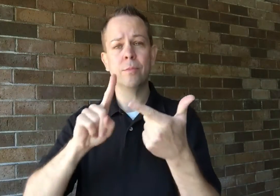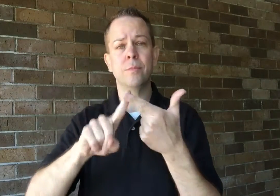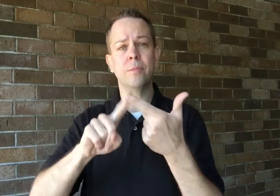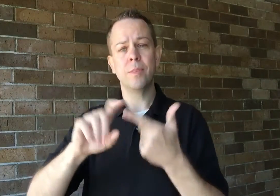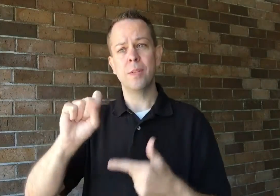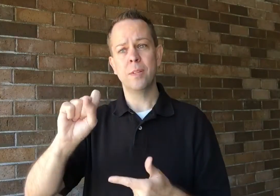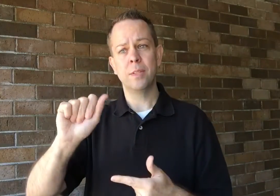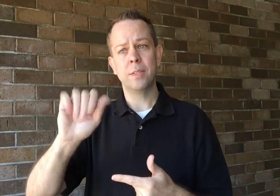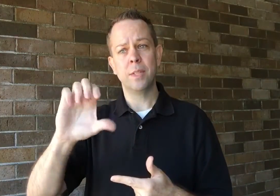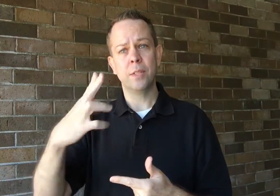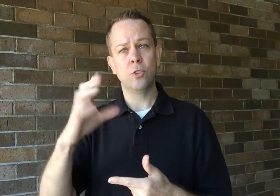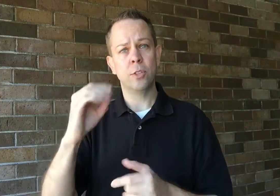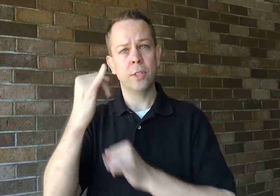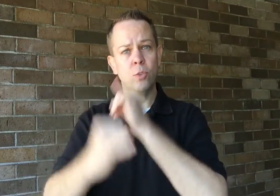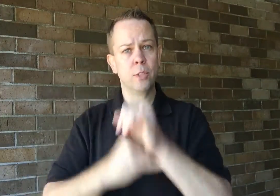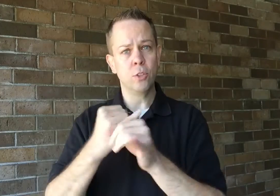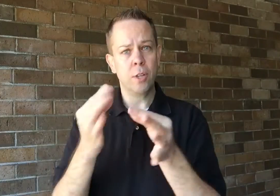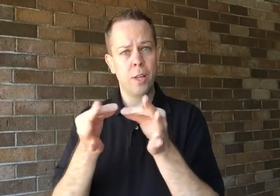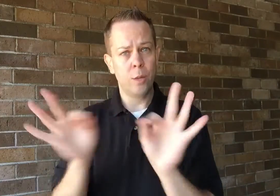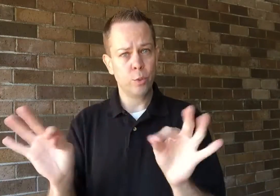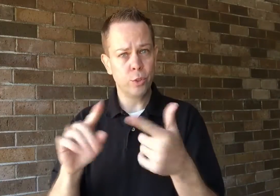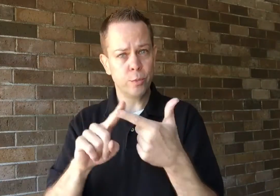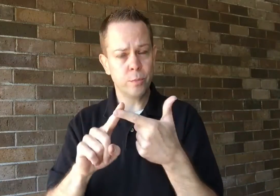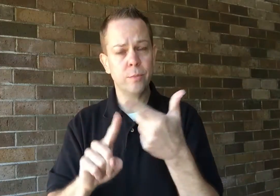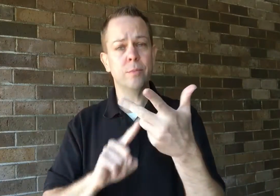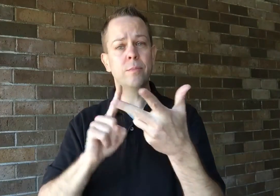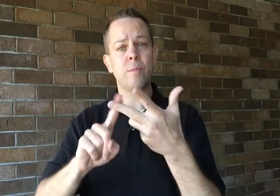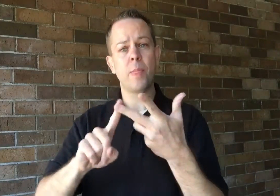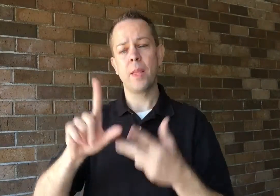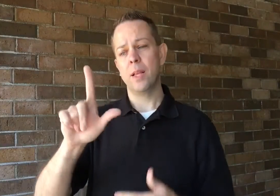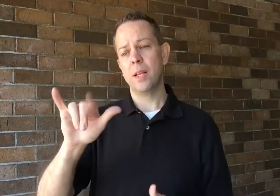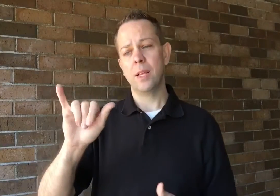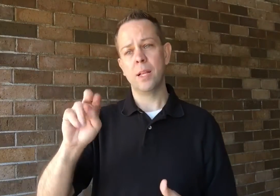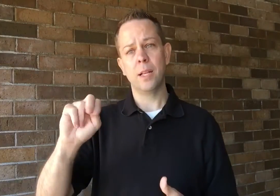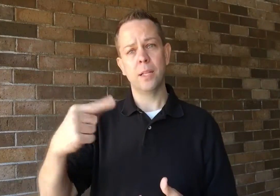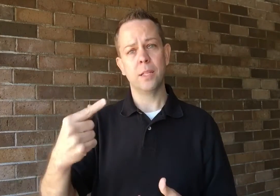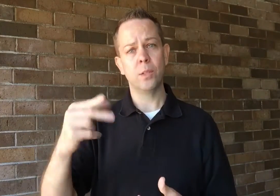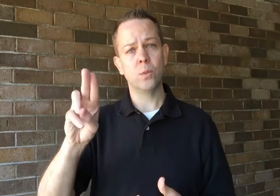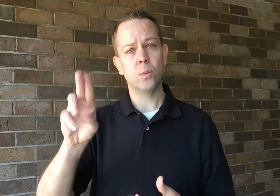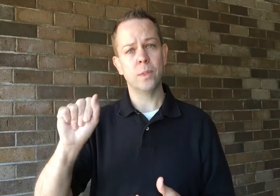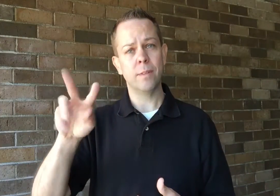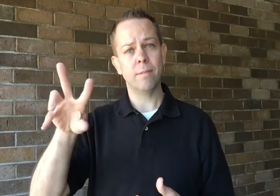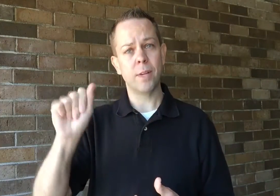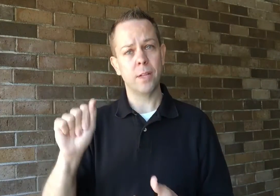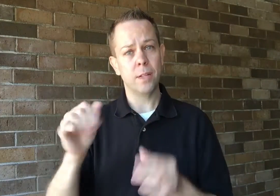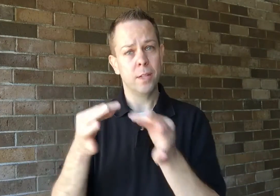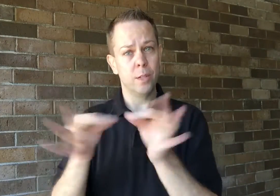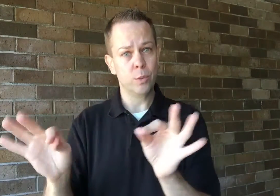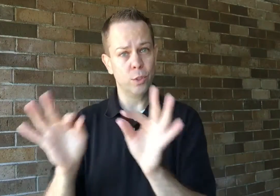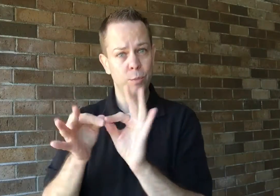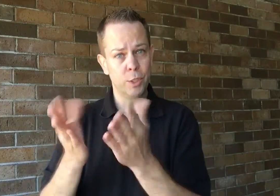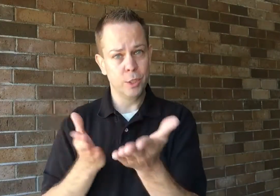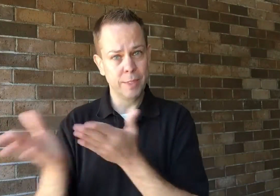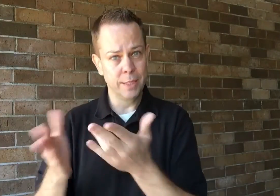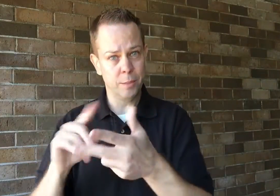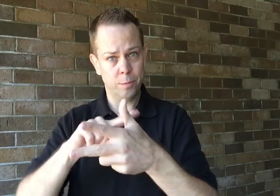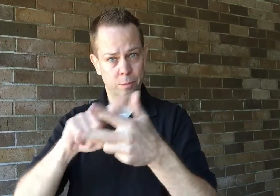Sache International Language, and Linguave Interpreting Services --